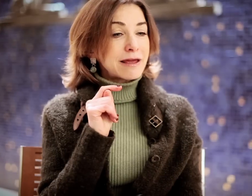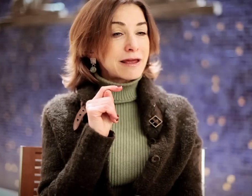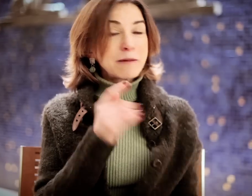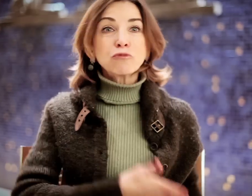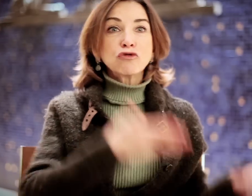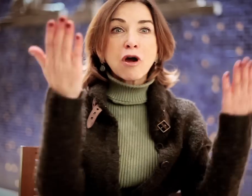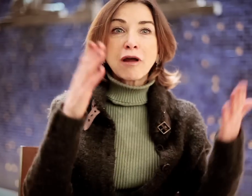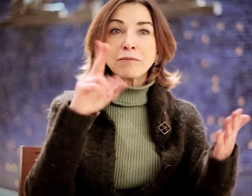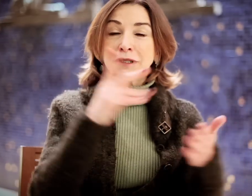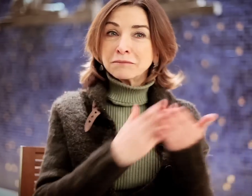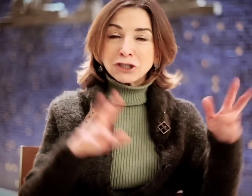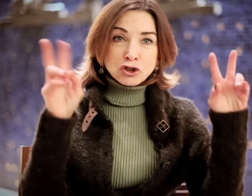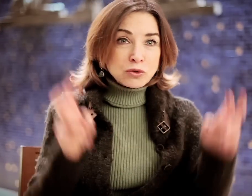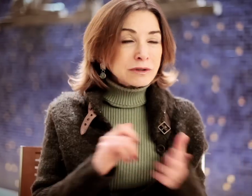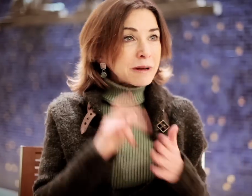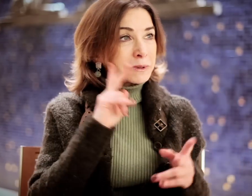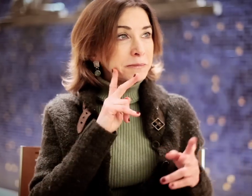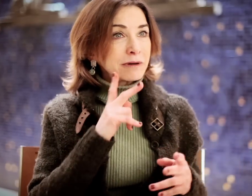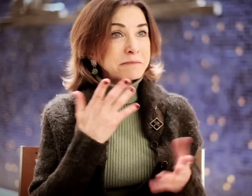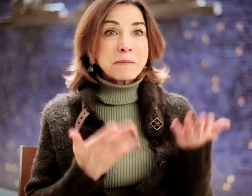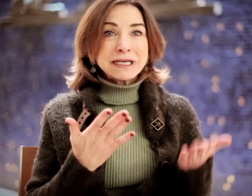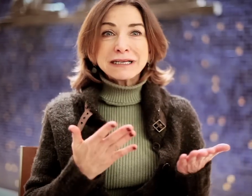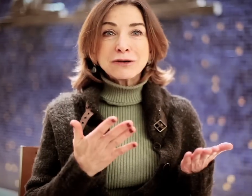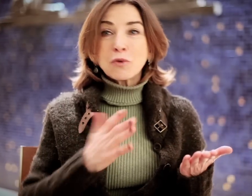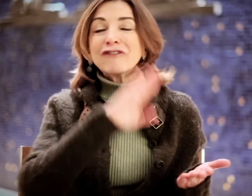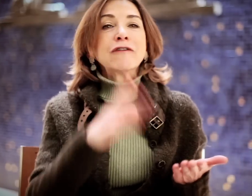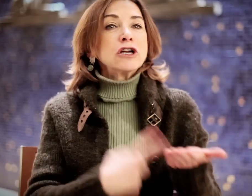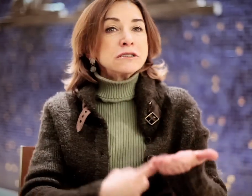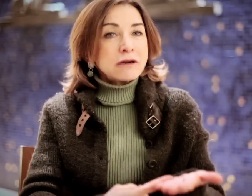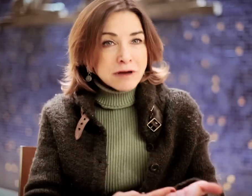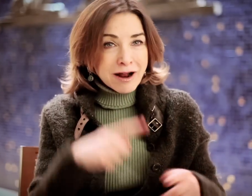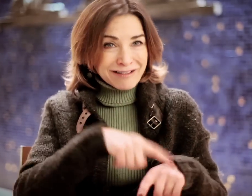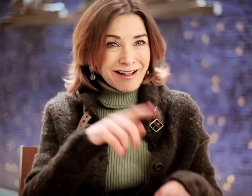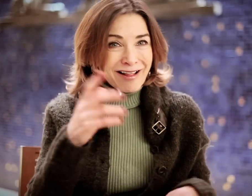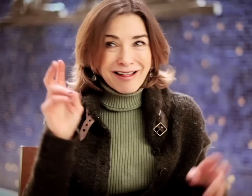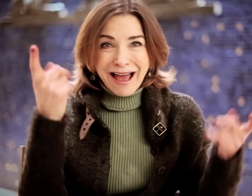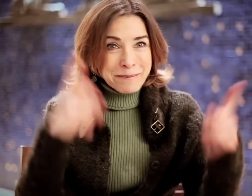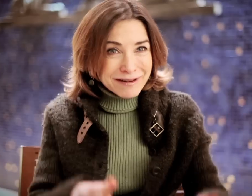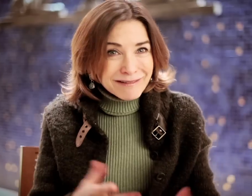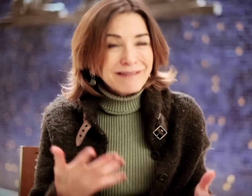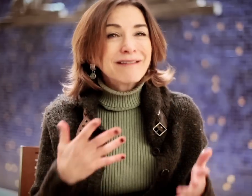It brought up some issues that people might have never discussed until it happened.